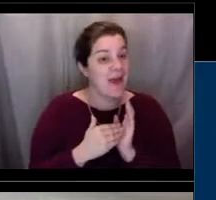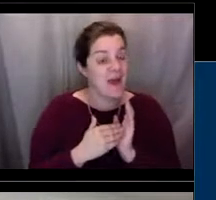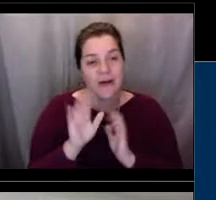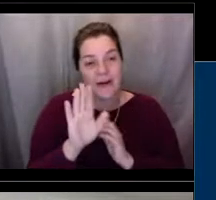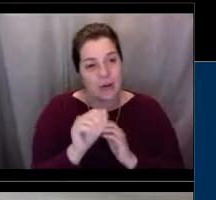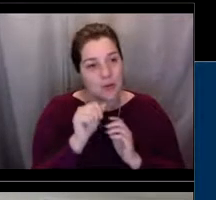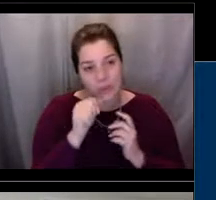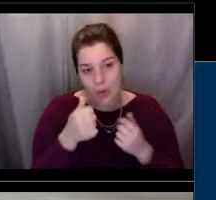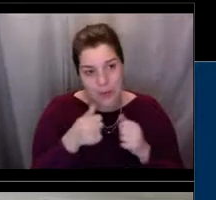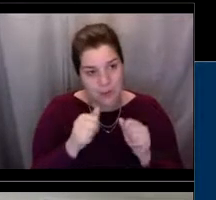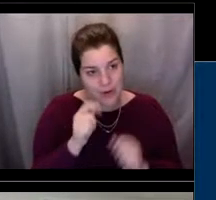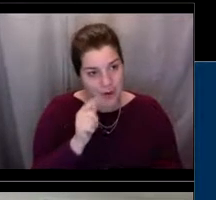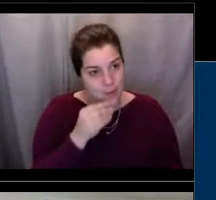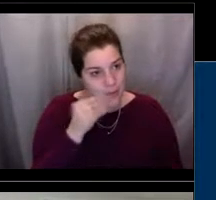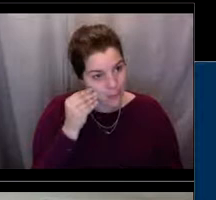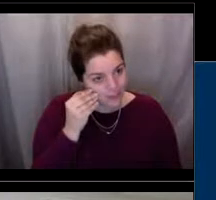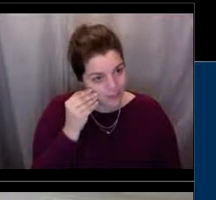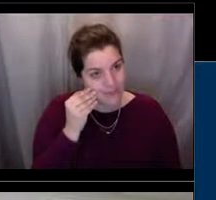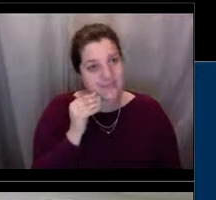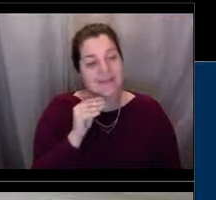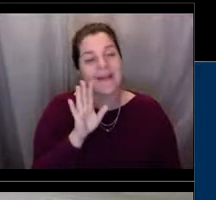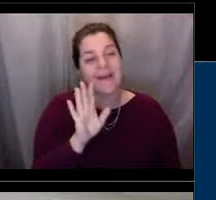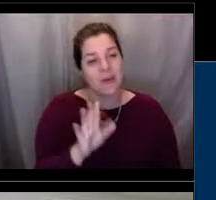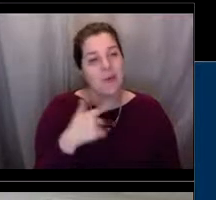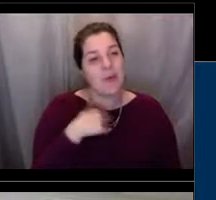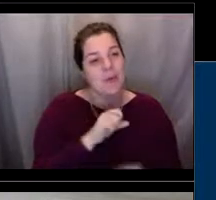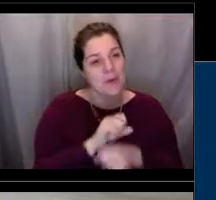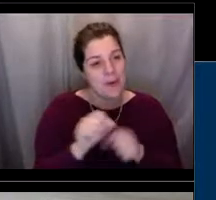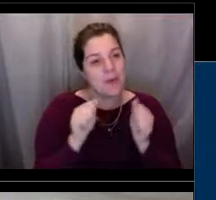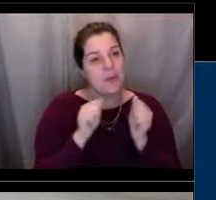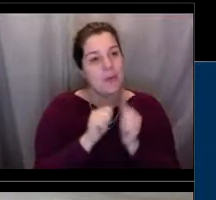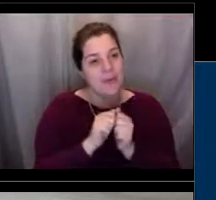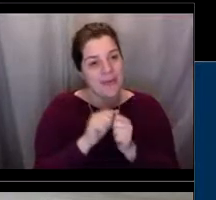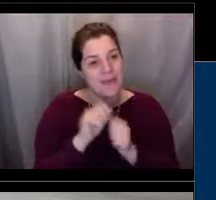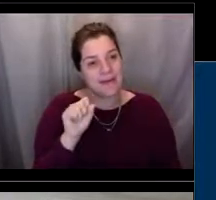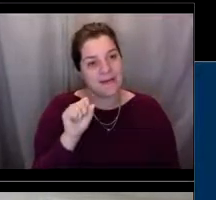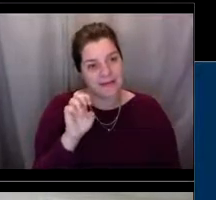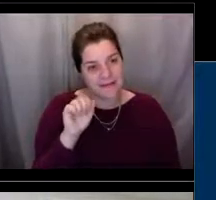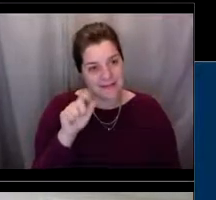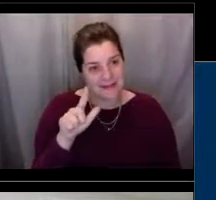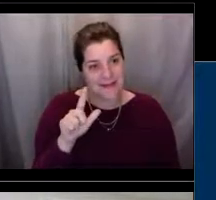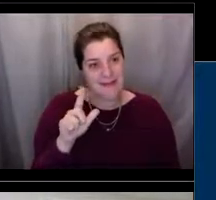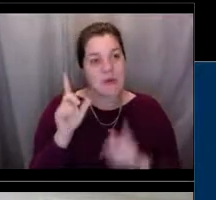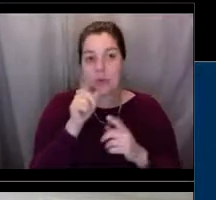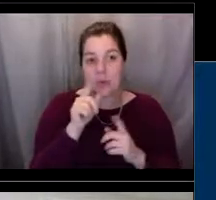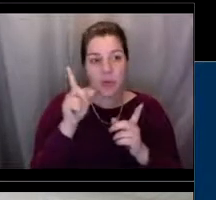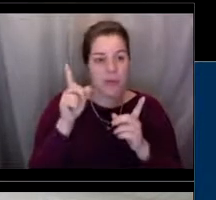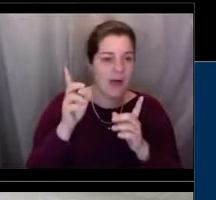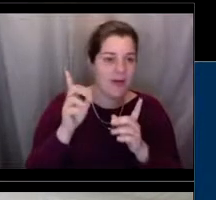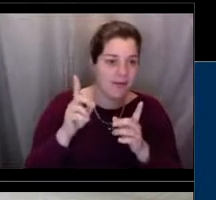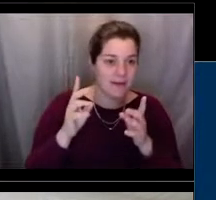We are working with marine mammals, harbor seals, that have been in captivity for a long time,